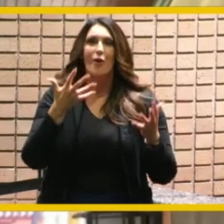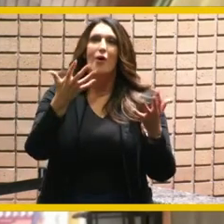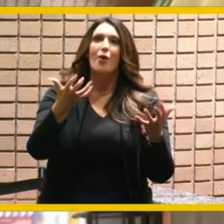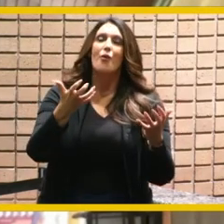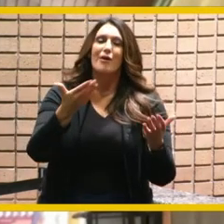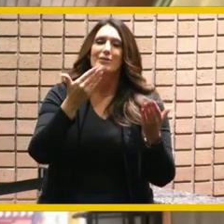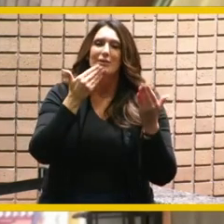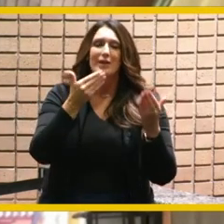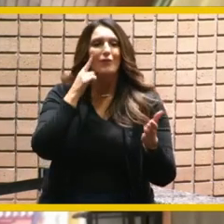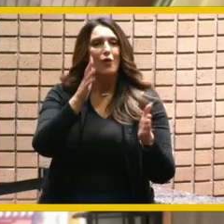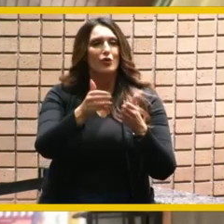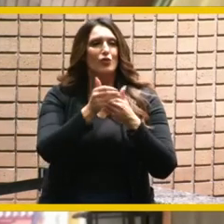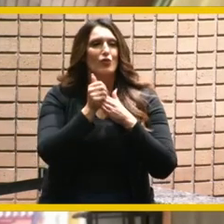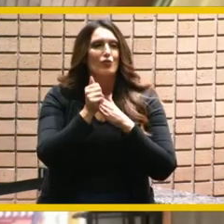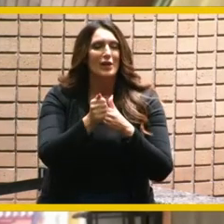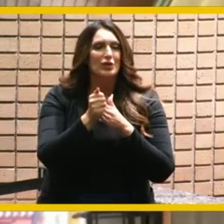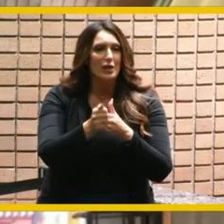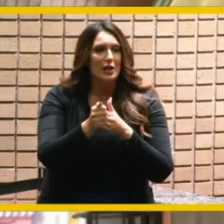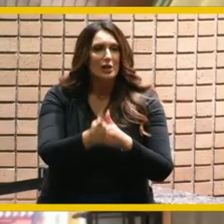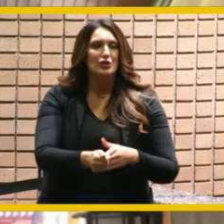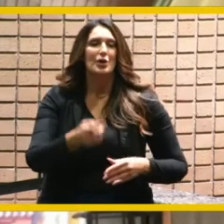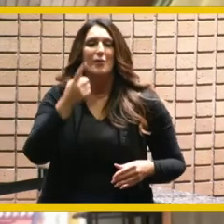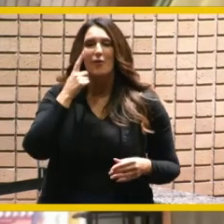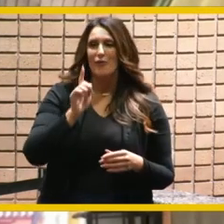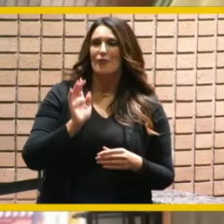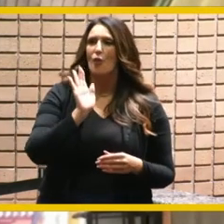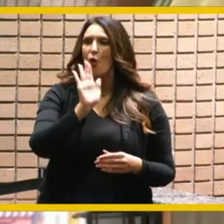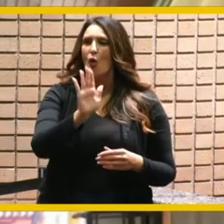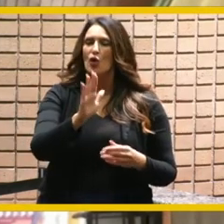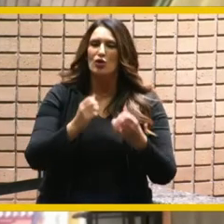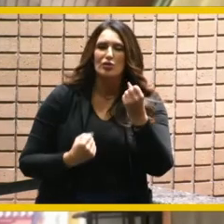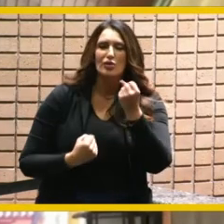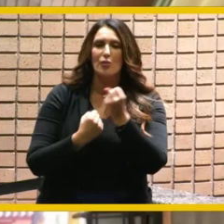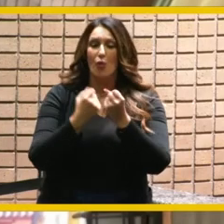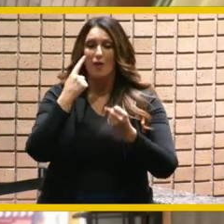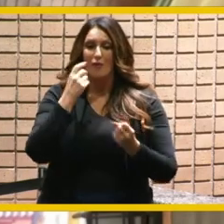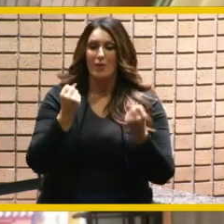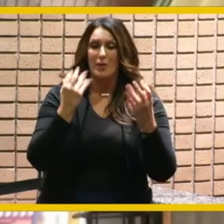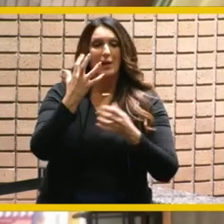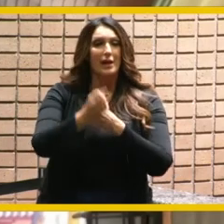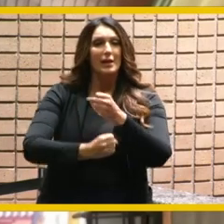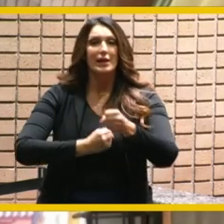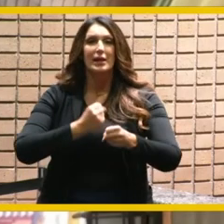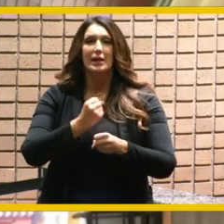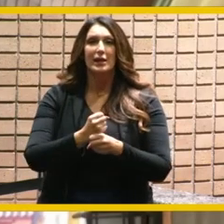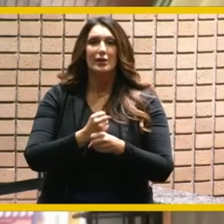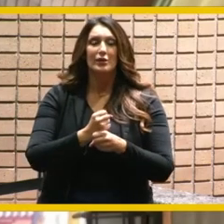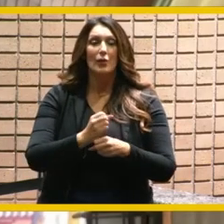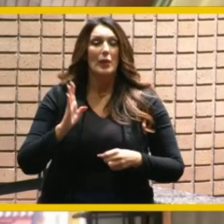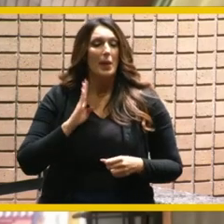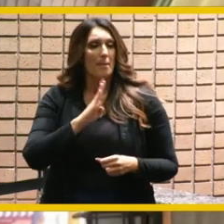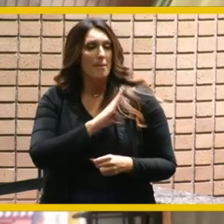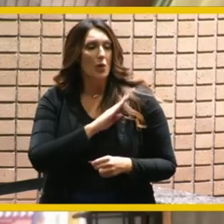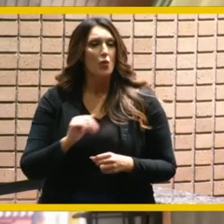and your collegiality over the past few years together the board yourself city